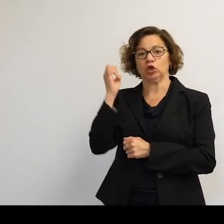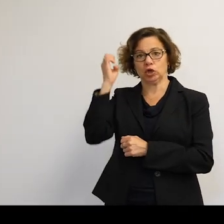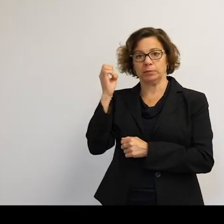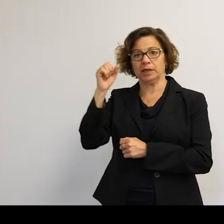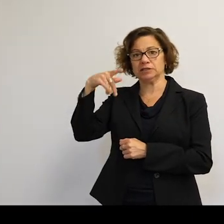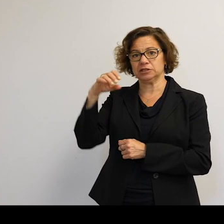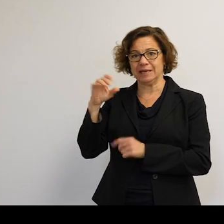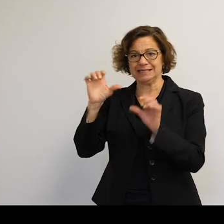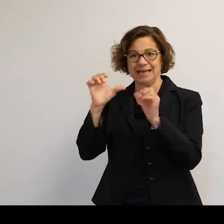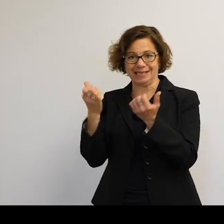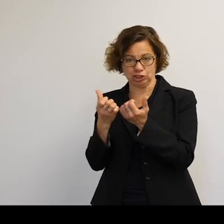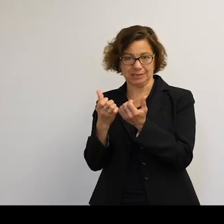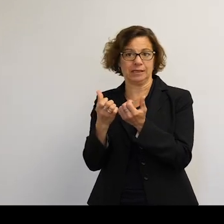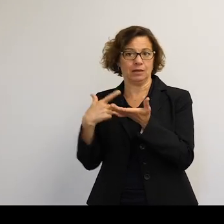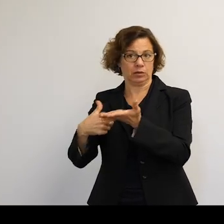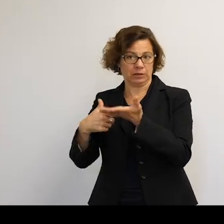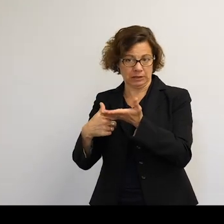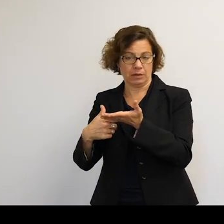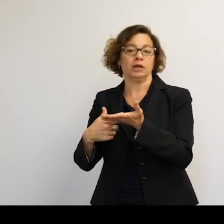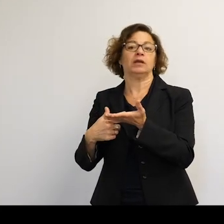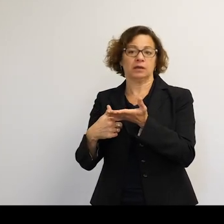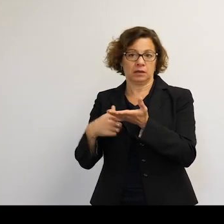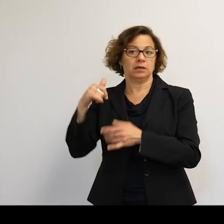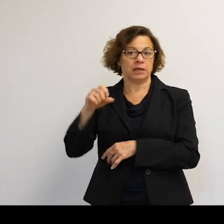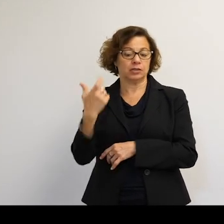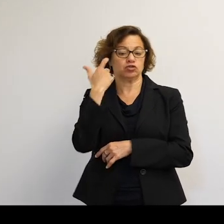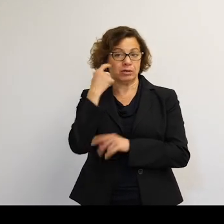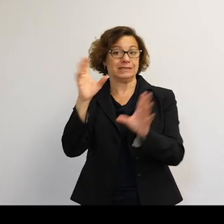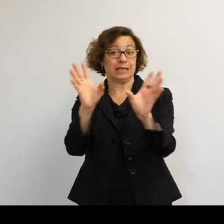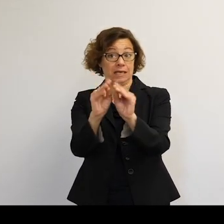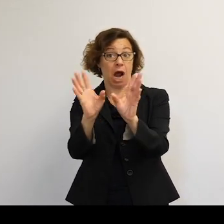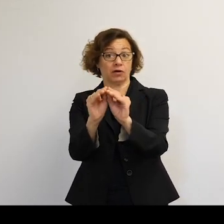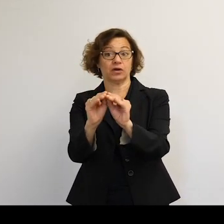Yeah, so we-- I presented at their conference in Darmstadt a couple years ago now.